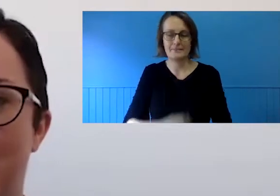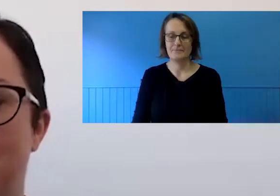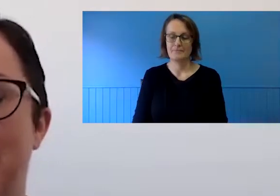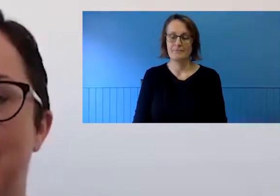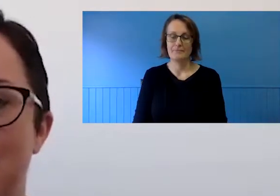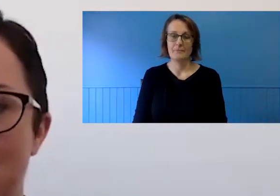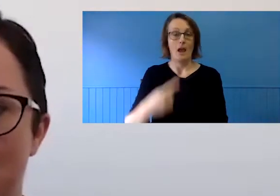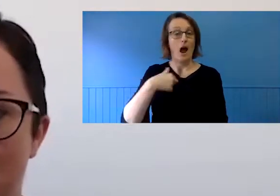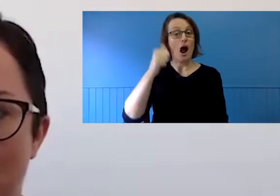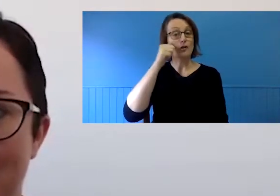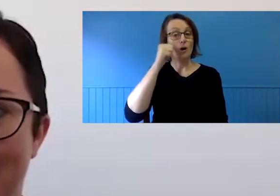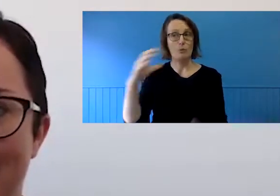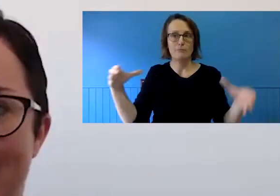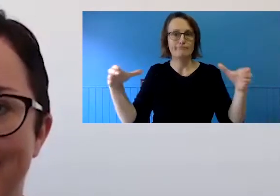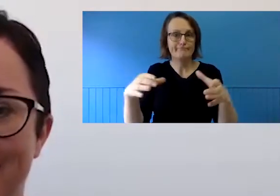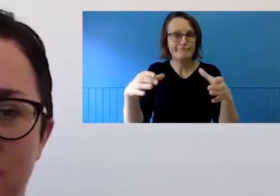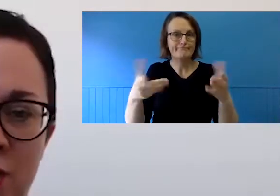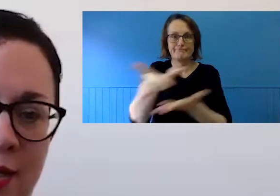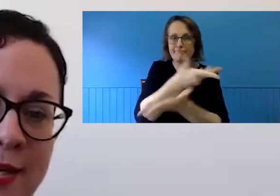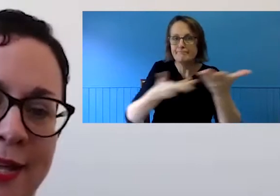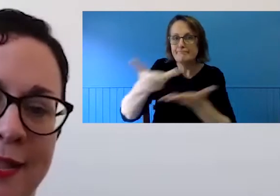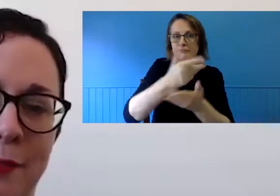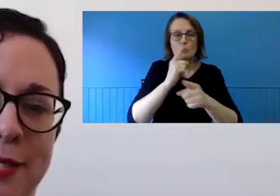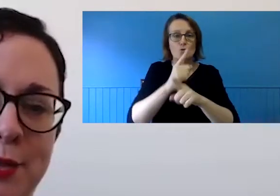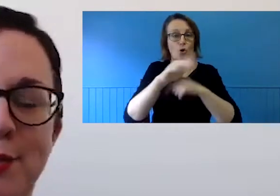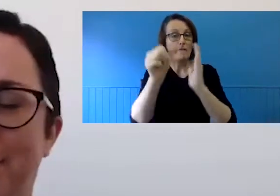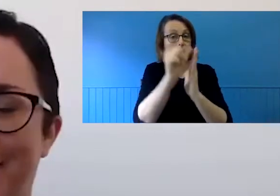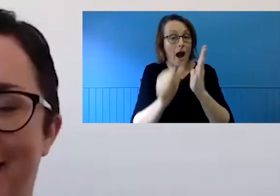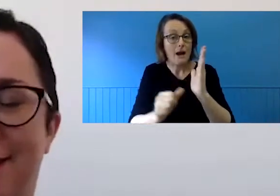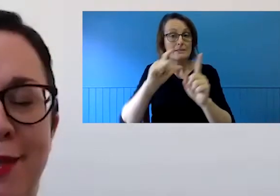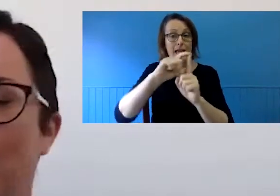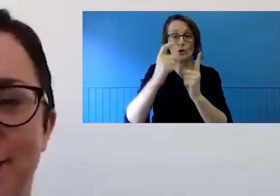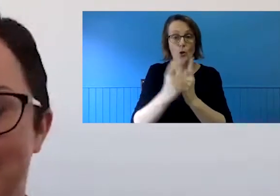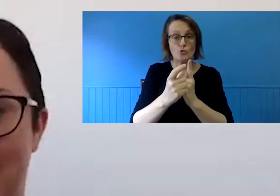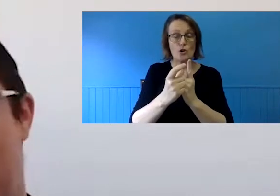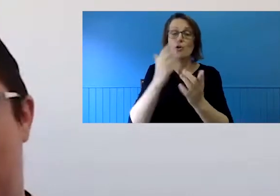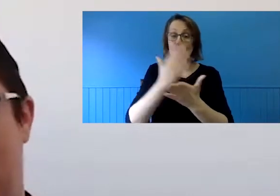arts and culture, I never forget we do so from one of the oldest living